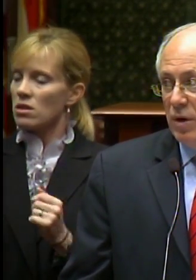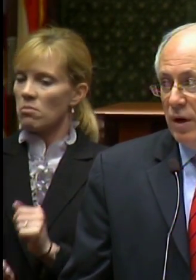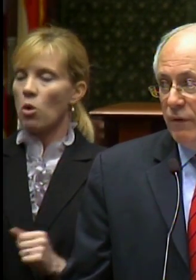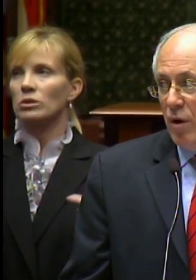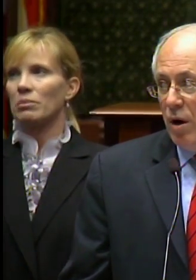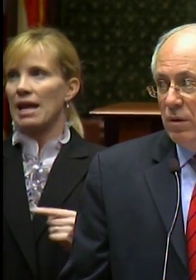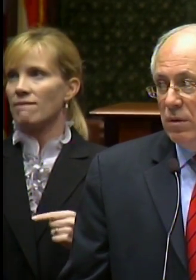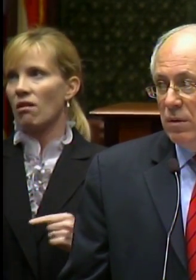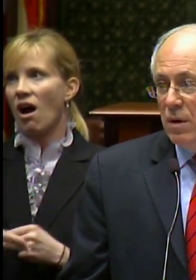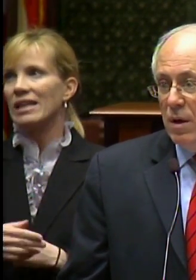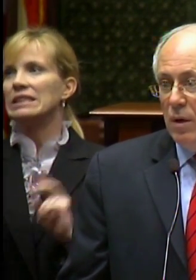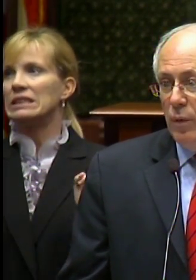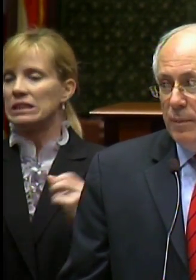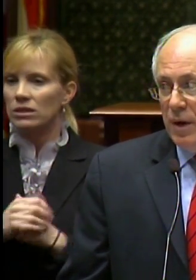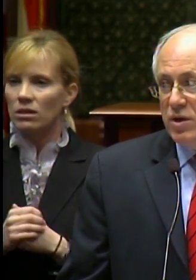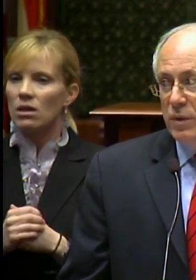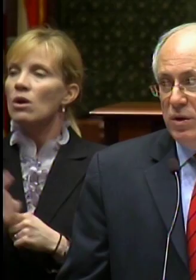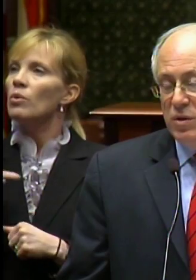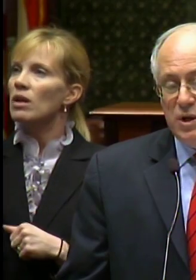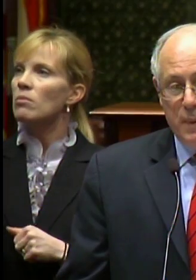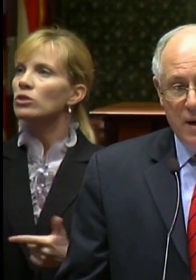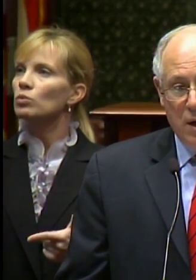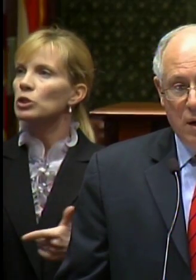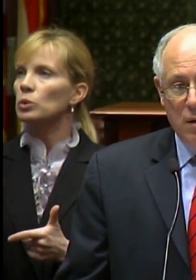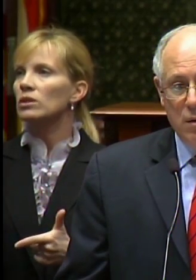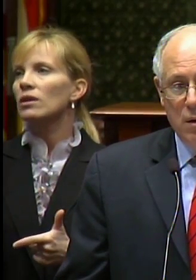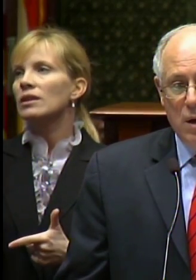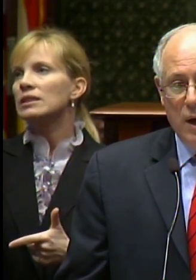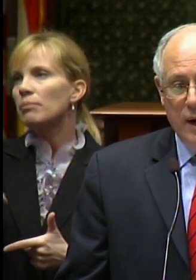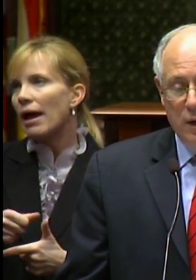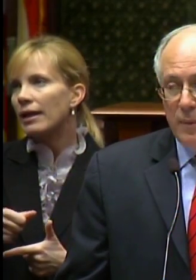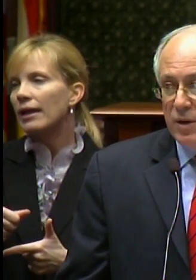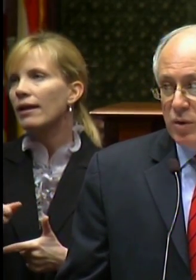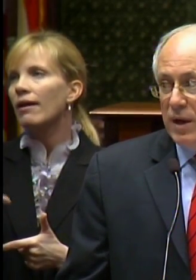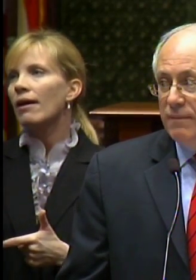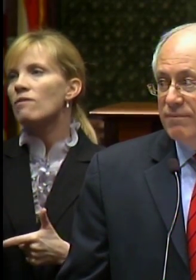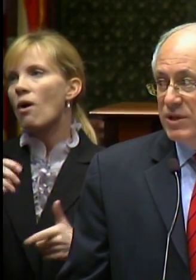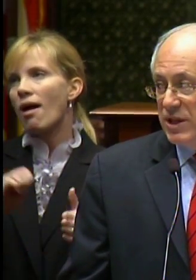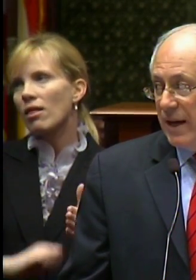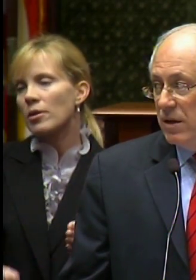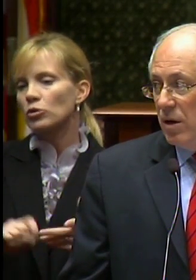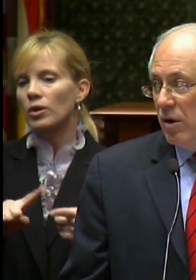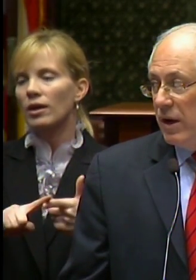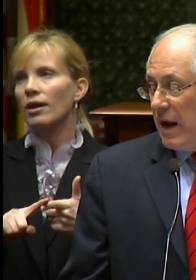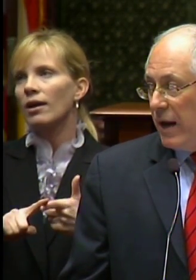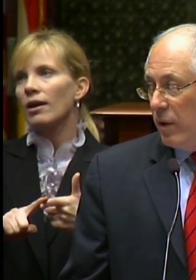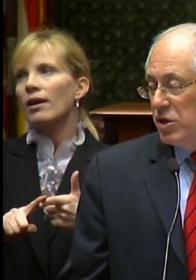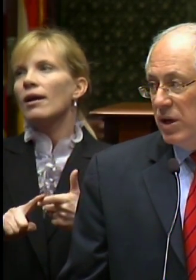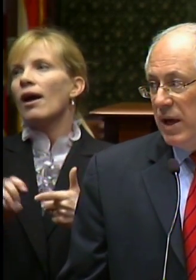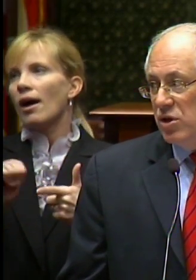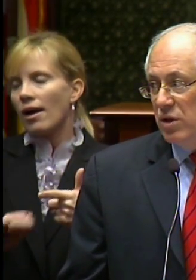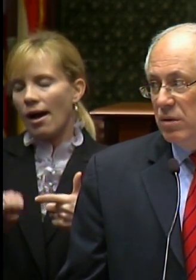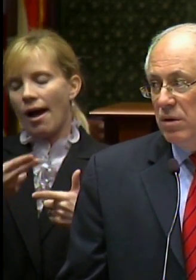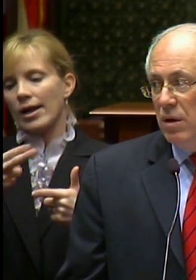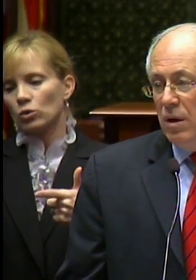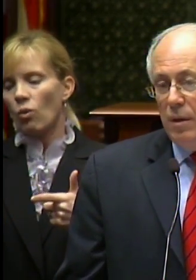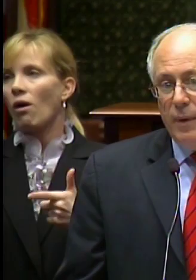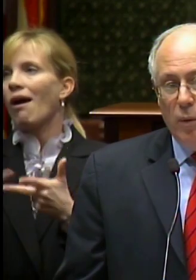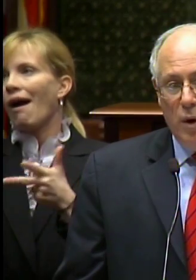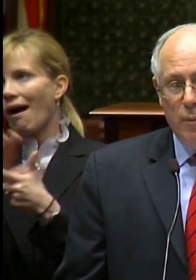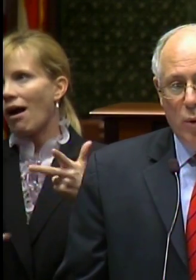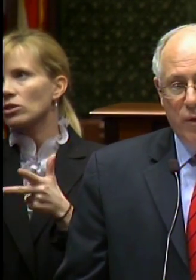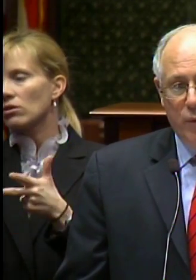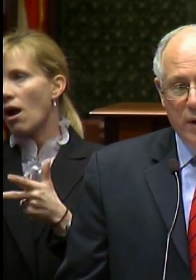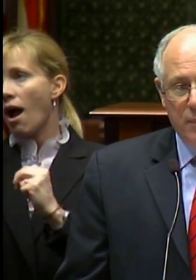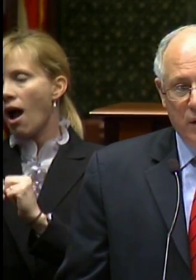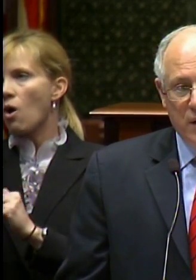cut of all- we must reduce spending on elementary, secondary and higher education by 1.3 billion